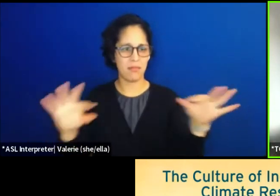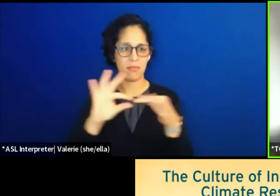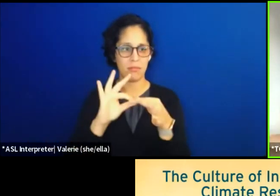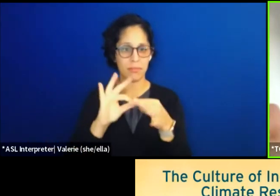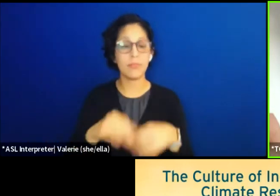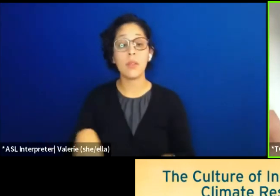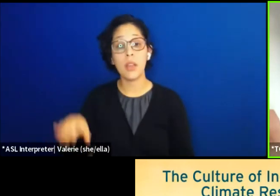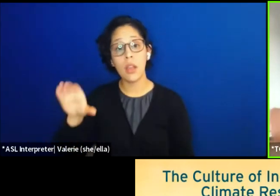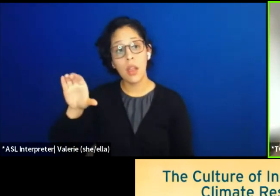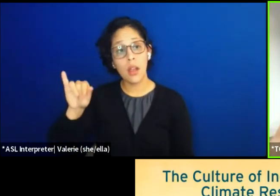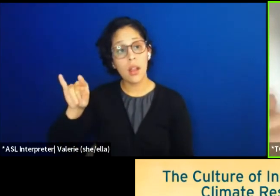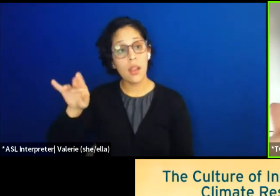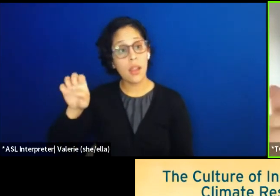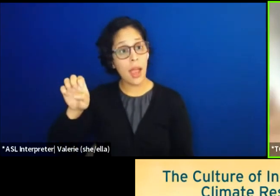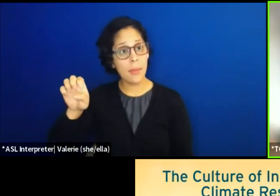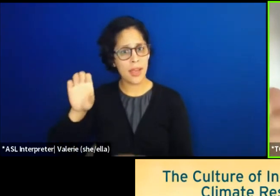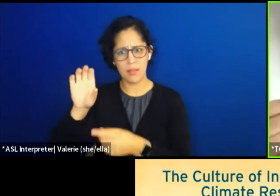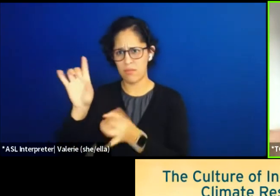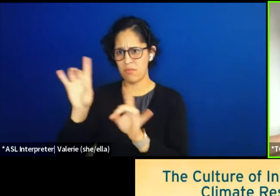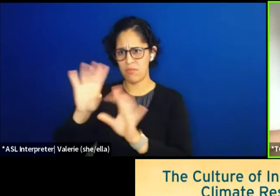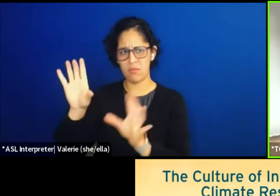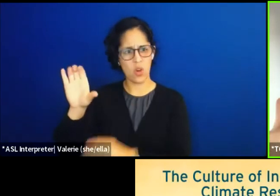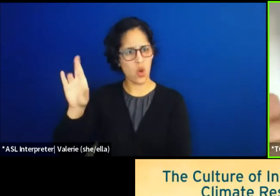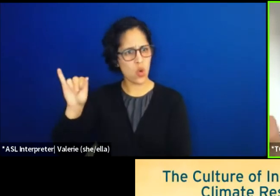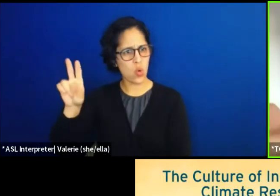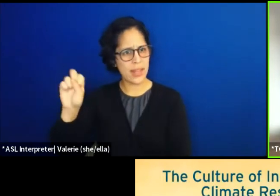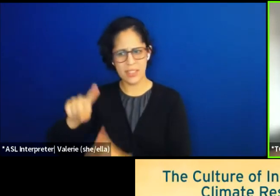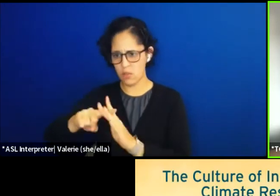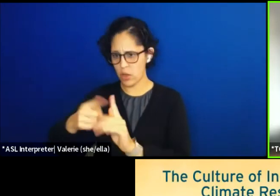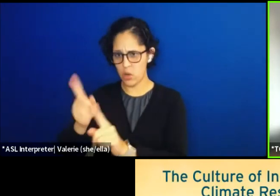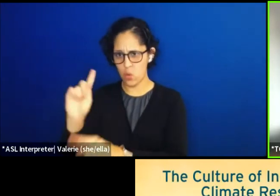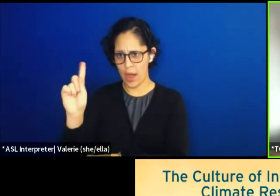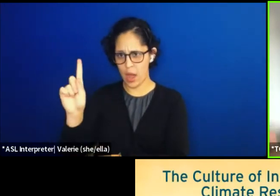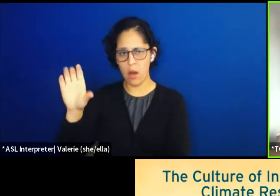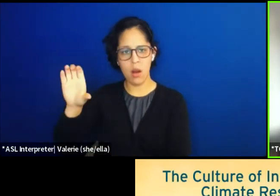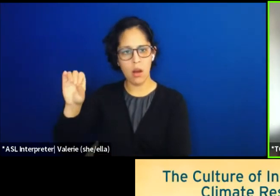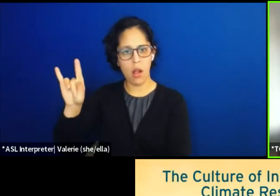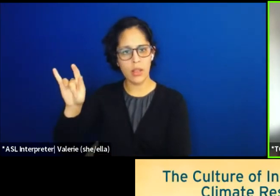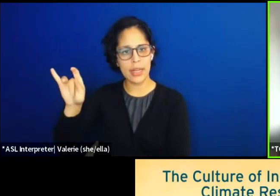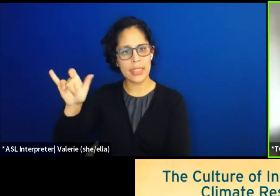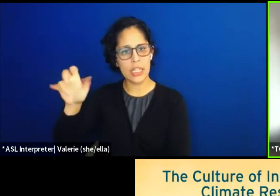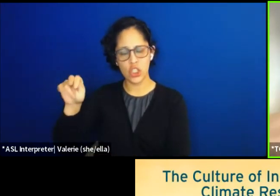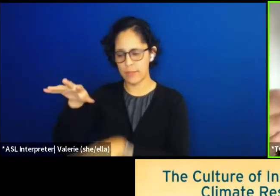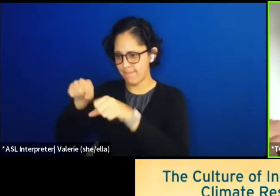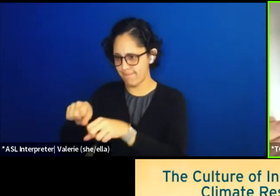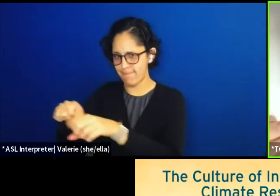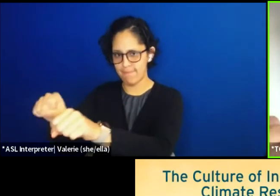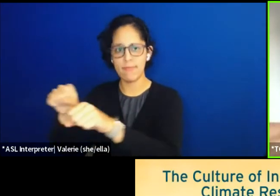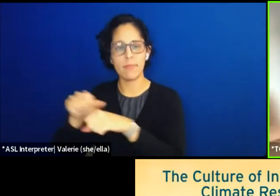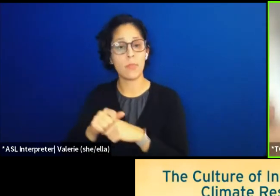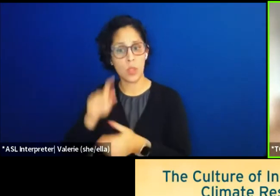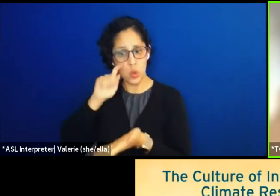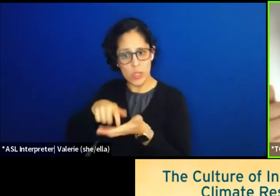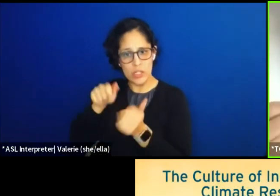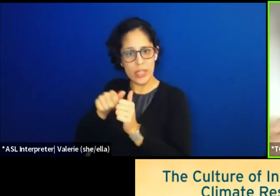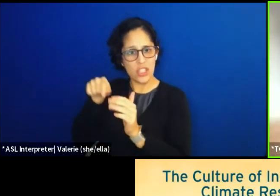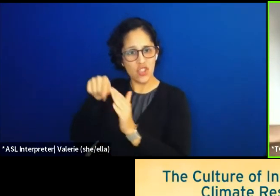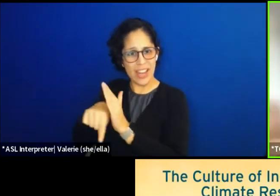Ecocide has always been a strategy of genocide. You see it when Washington ordered the destruction